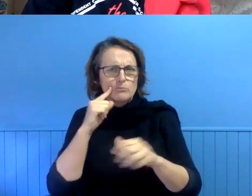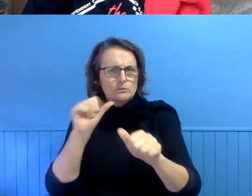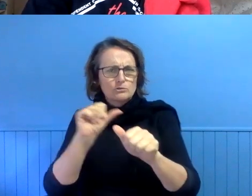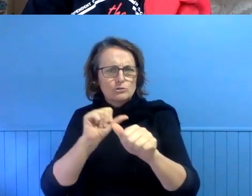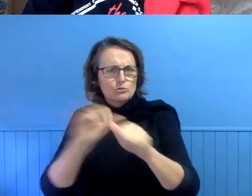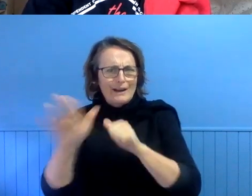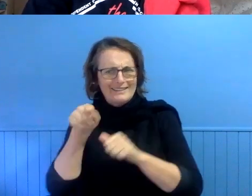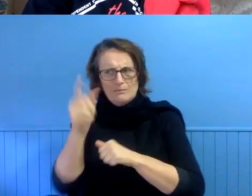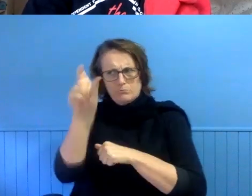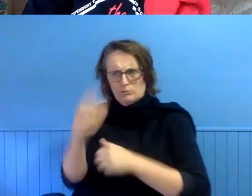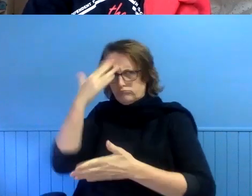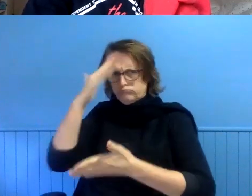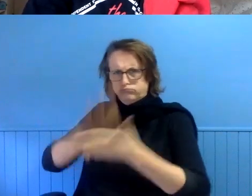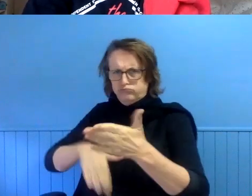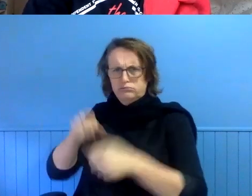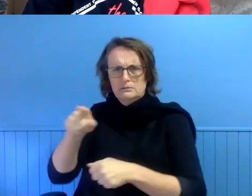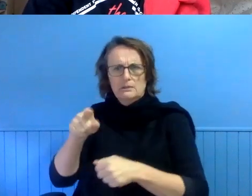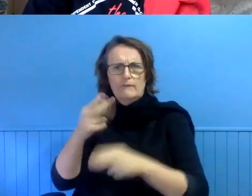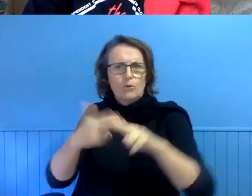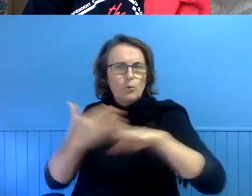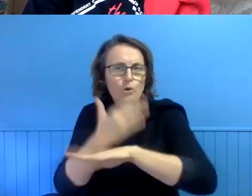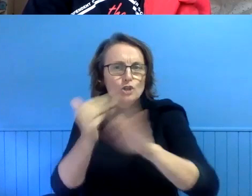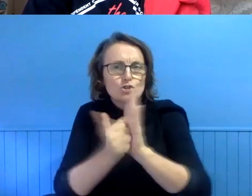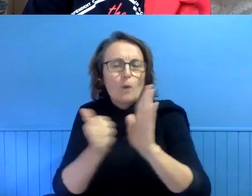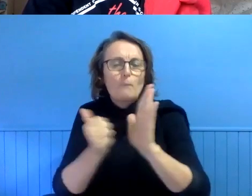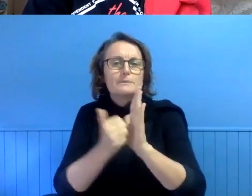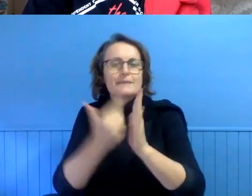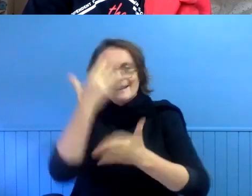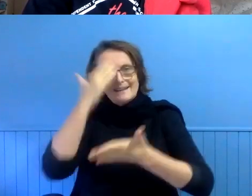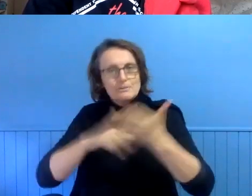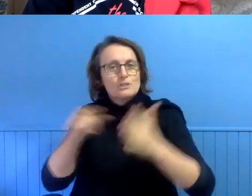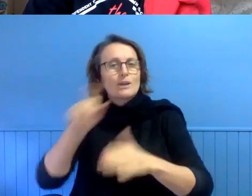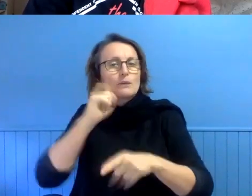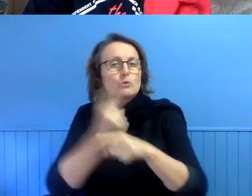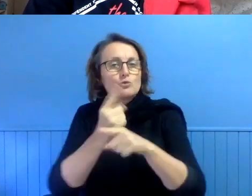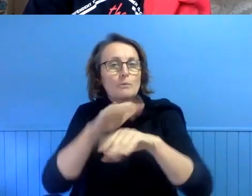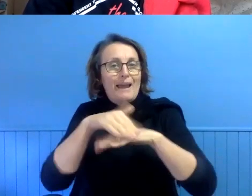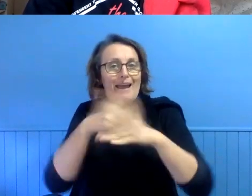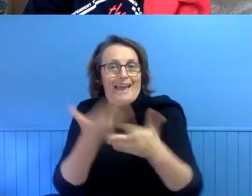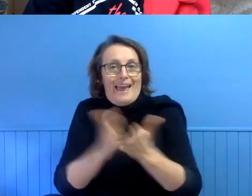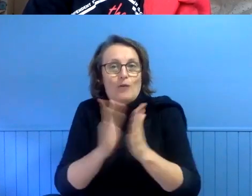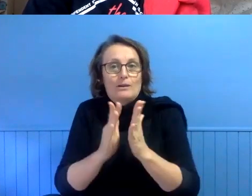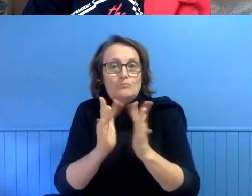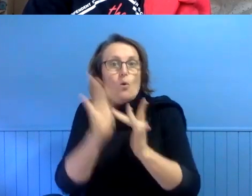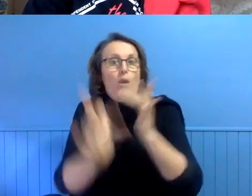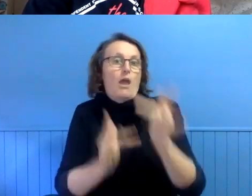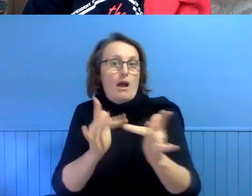He is an expert in workshops and experiences and he is talking about how to do this online. Please join us if you haven't already.